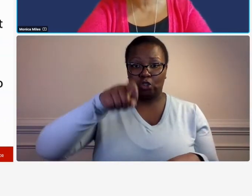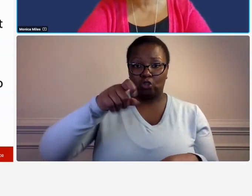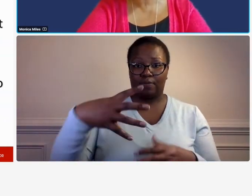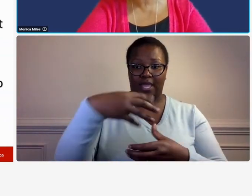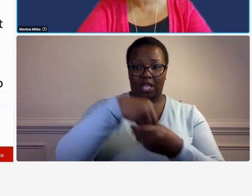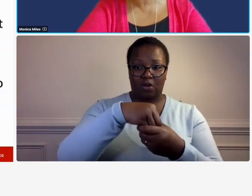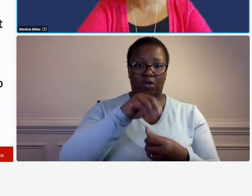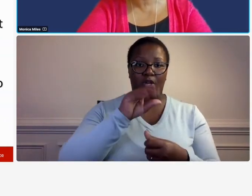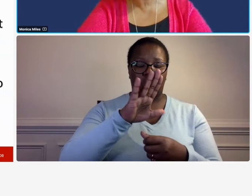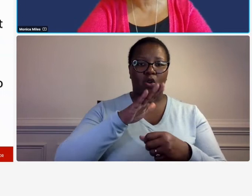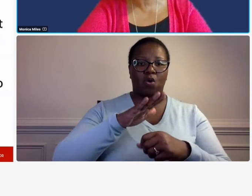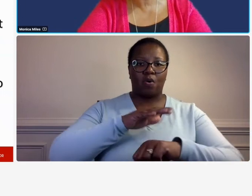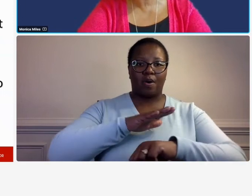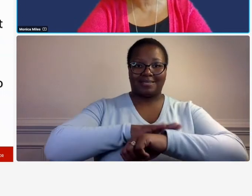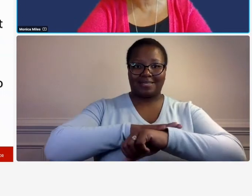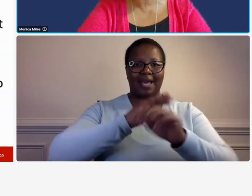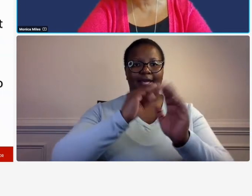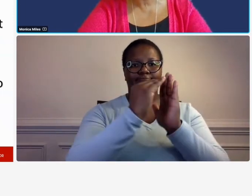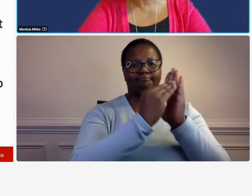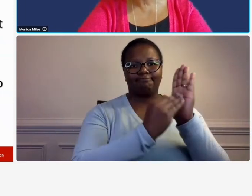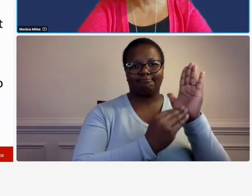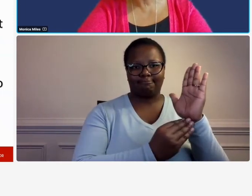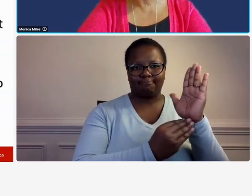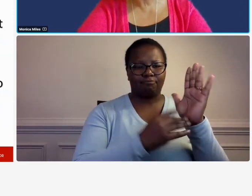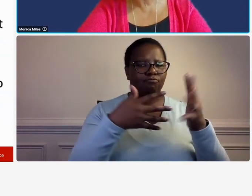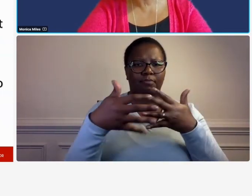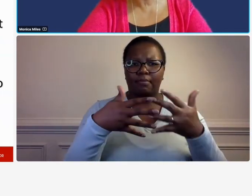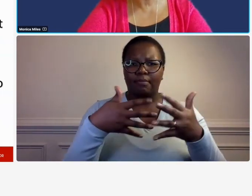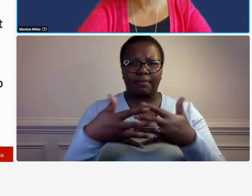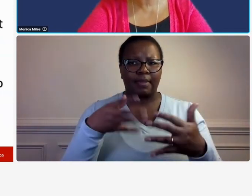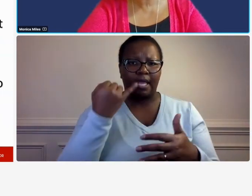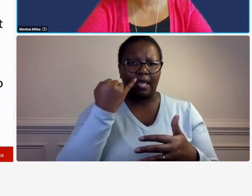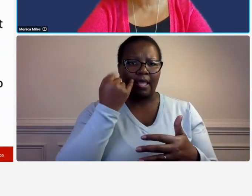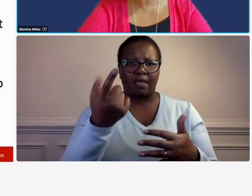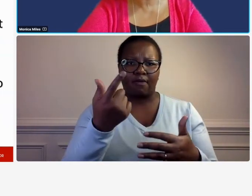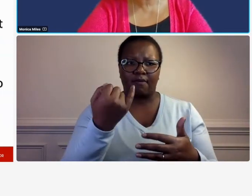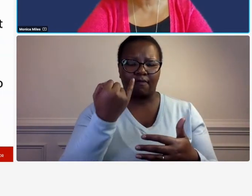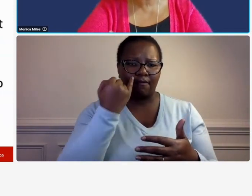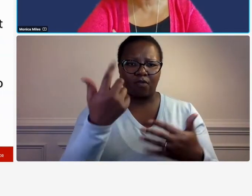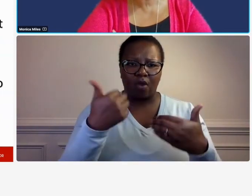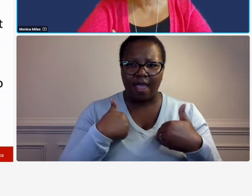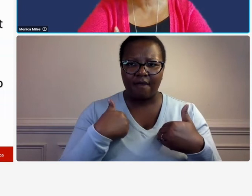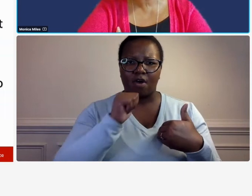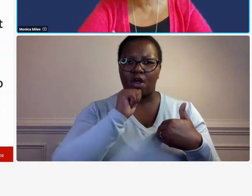time keeping system whether or not you have um you have a automated system or whether you're